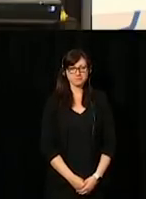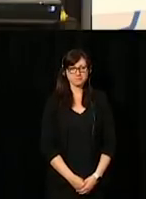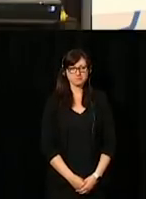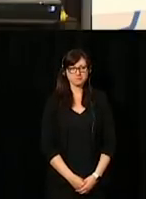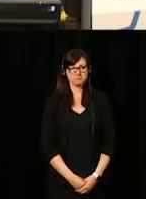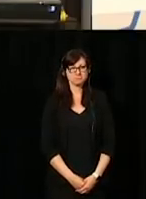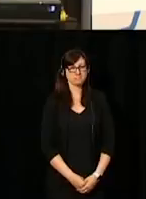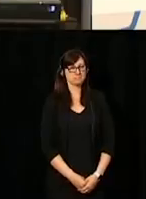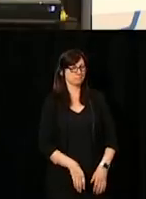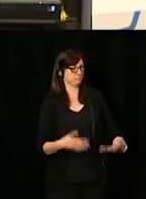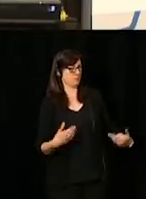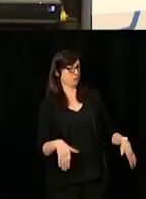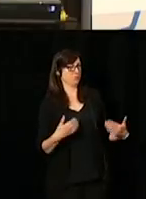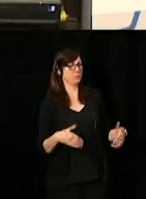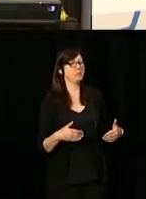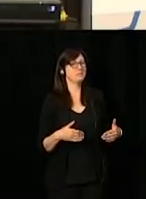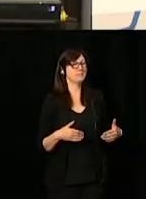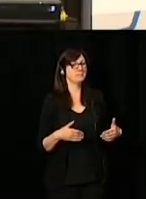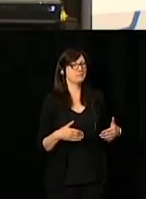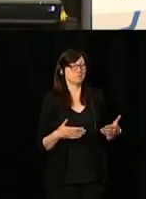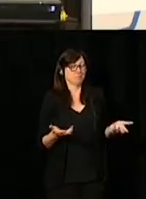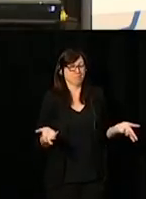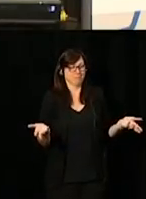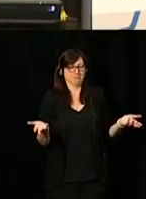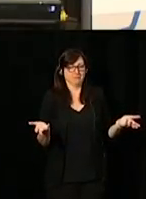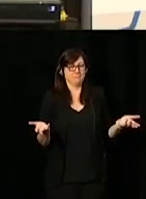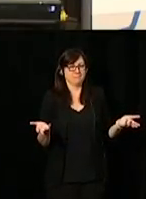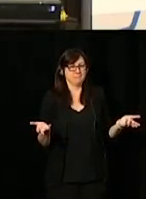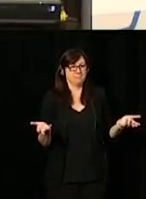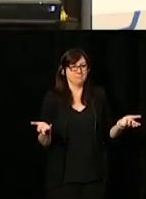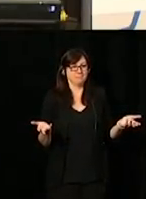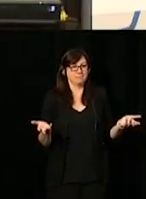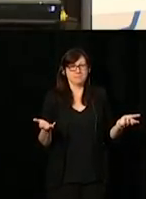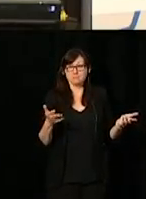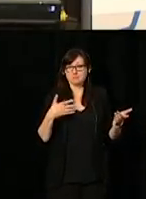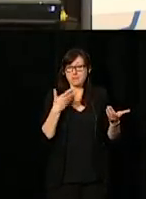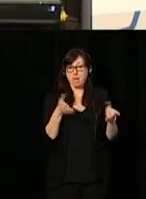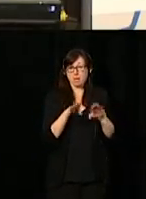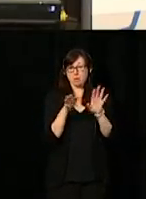Like he said, I should just rip up my concluding remarks, I think,